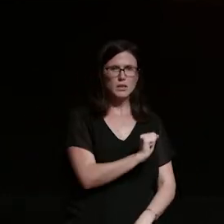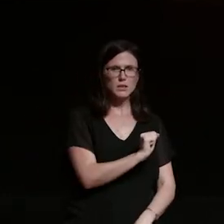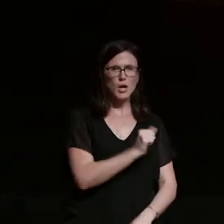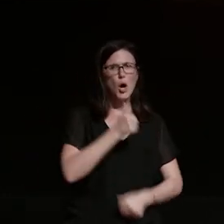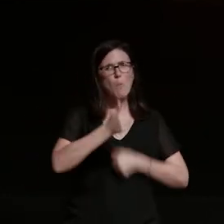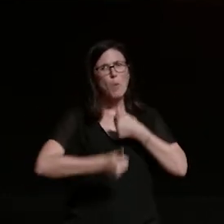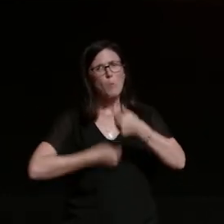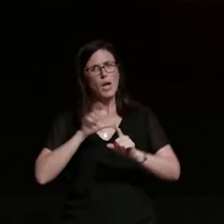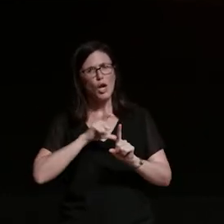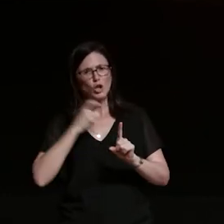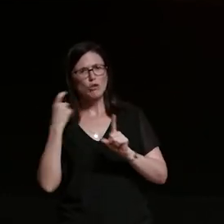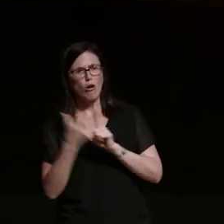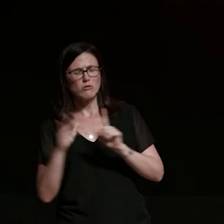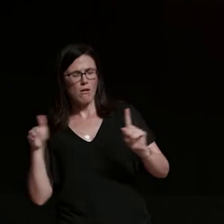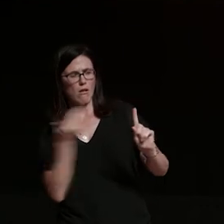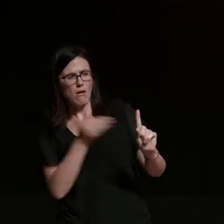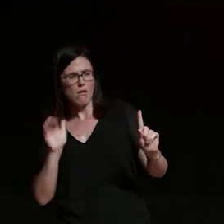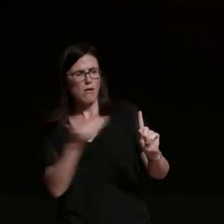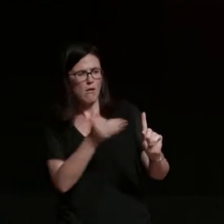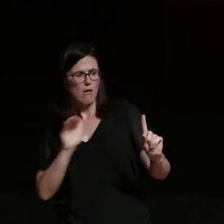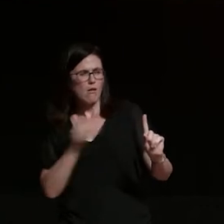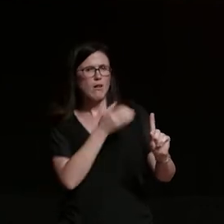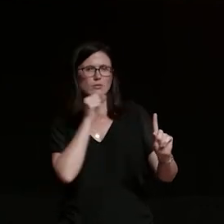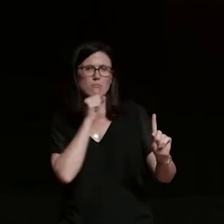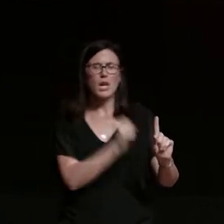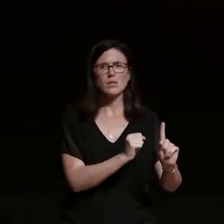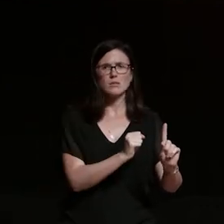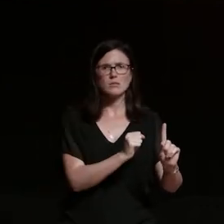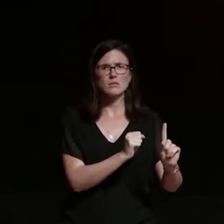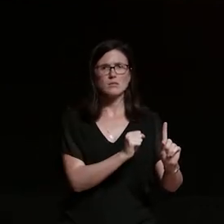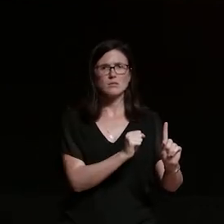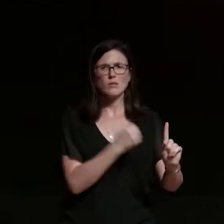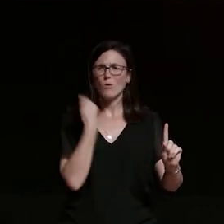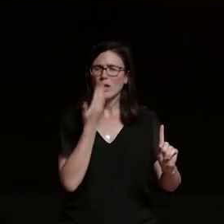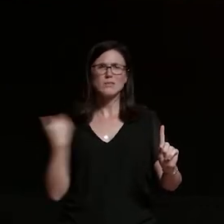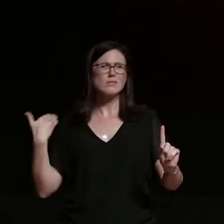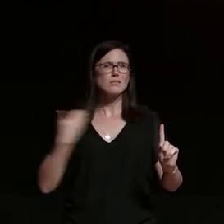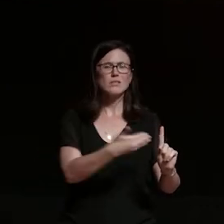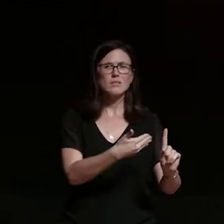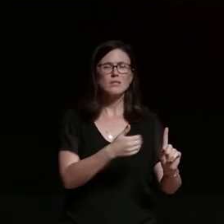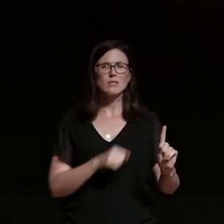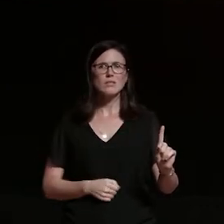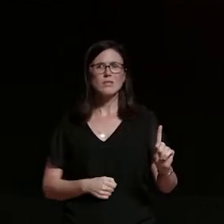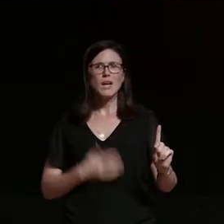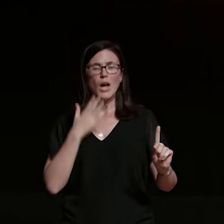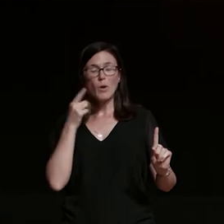men surrounding motorcycles have always been aimed at men and when we do see women in advertisements